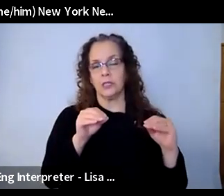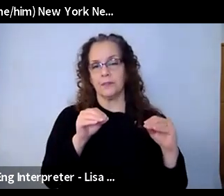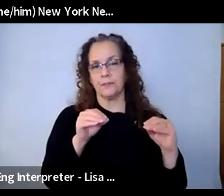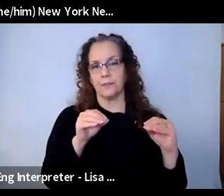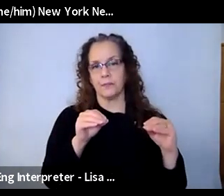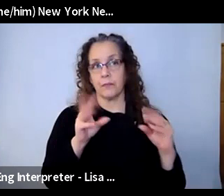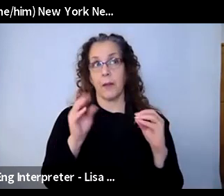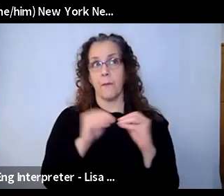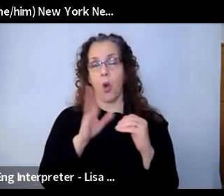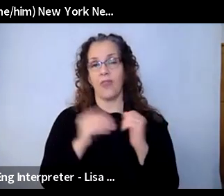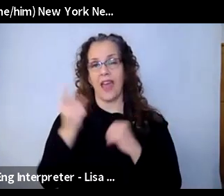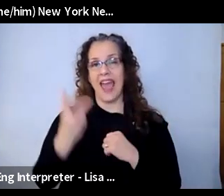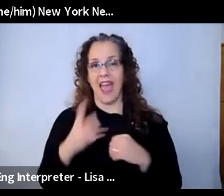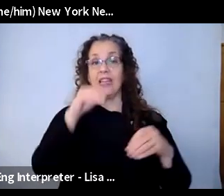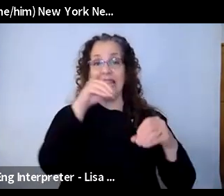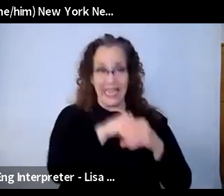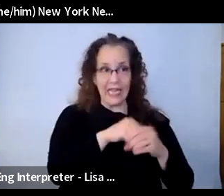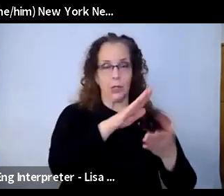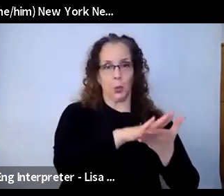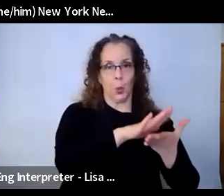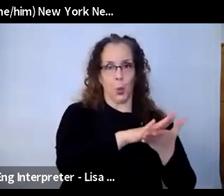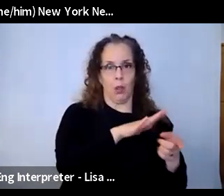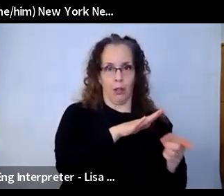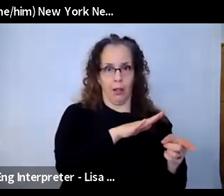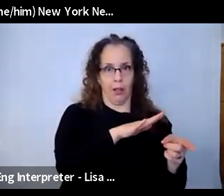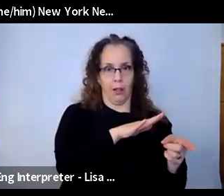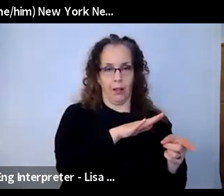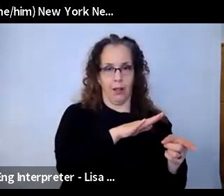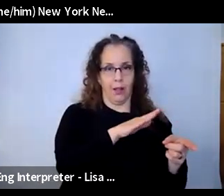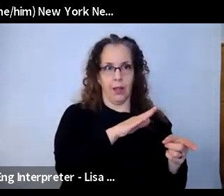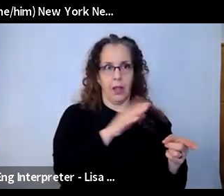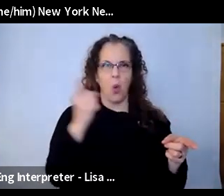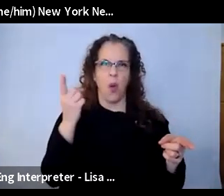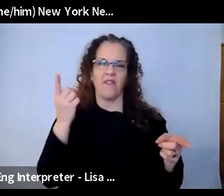half of them are in school and a quarter of them are at home. So